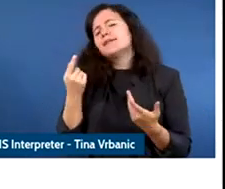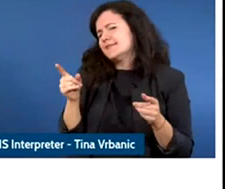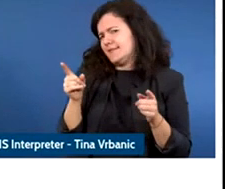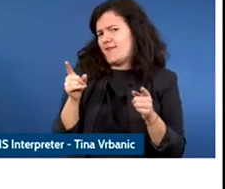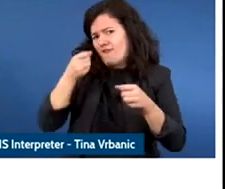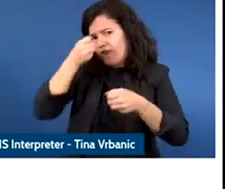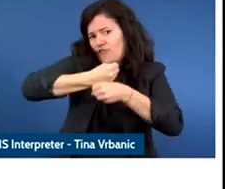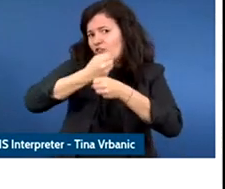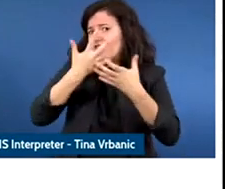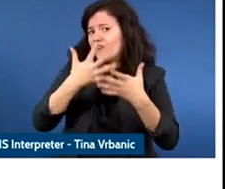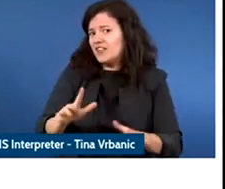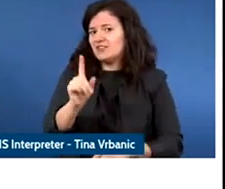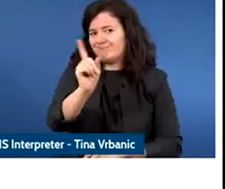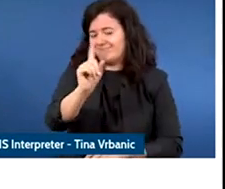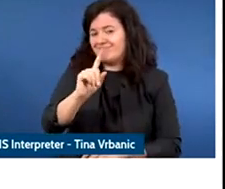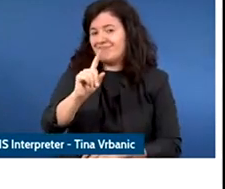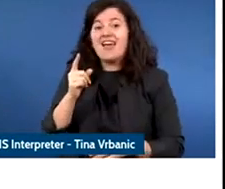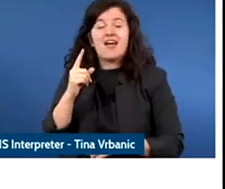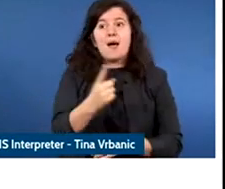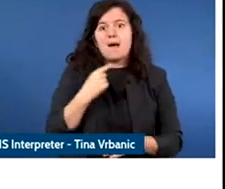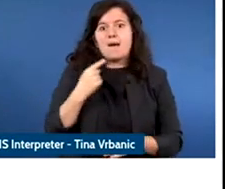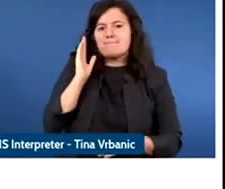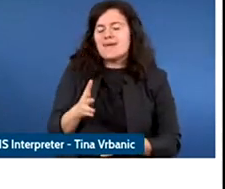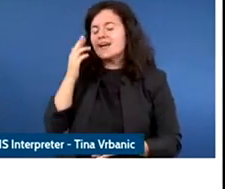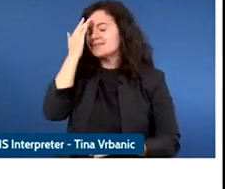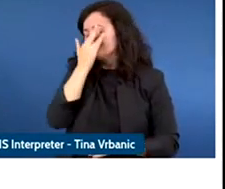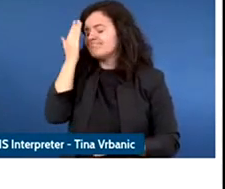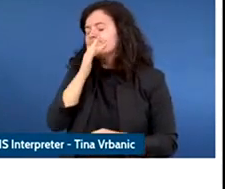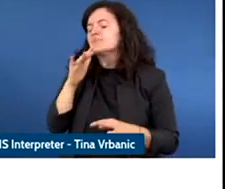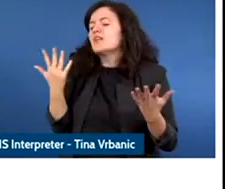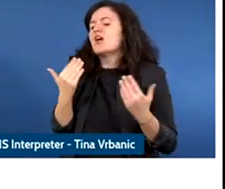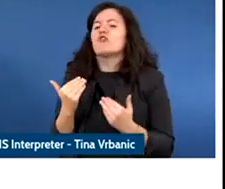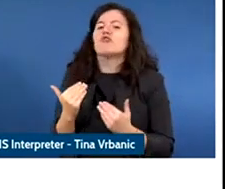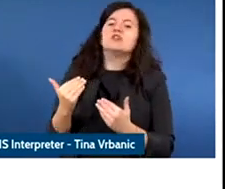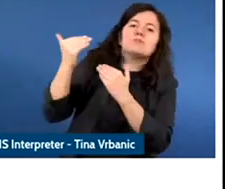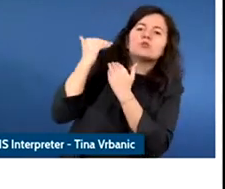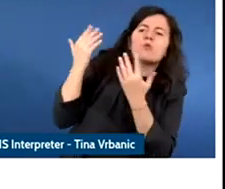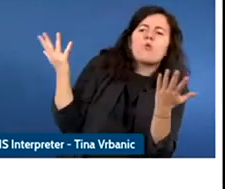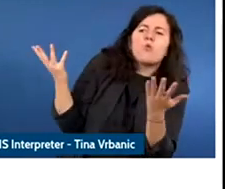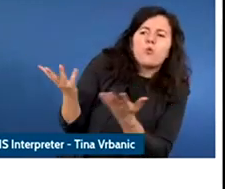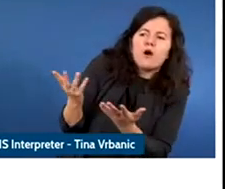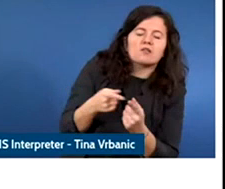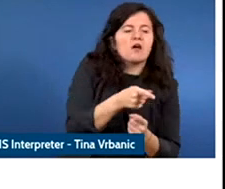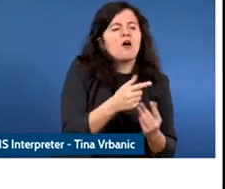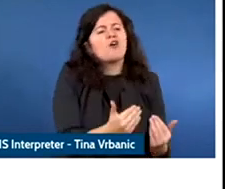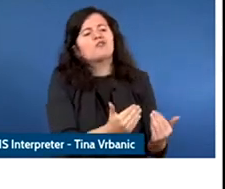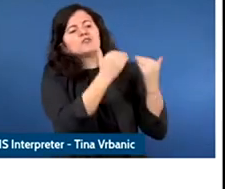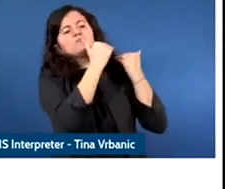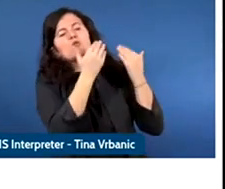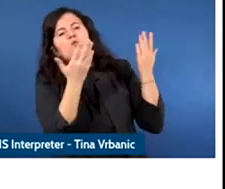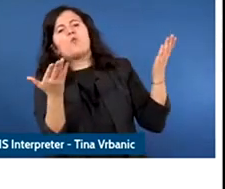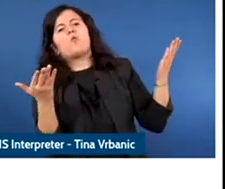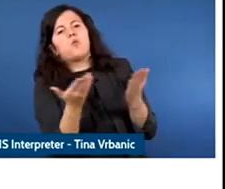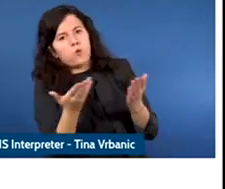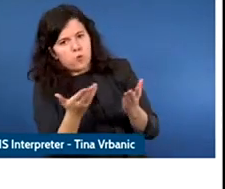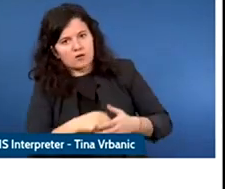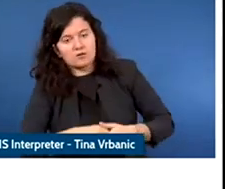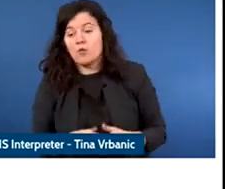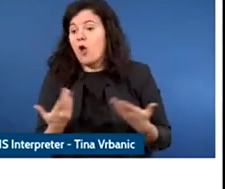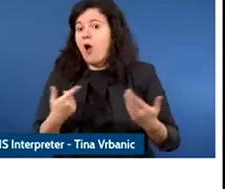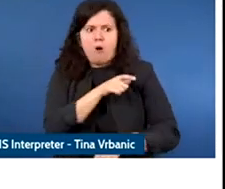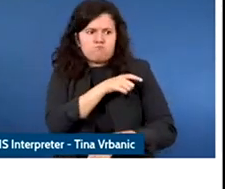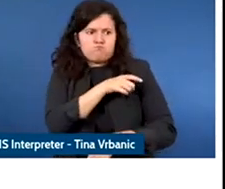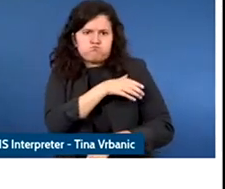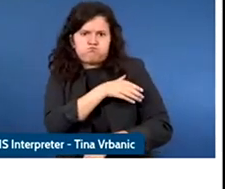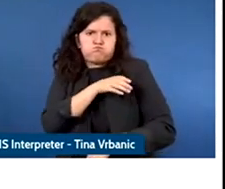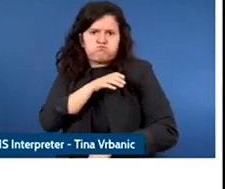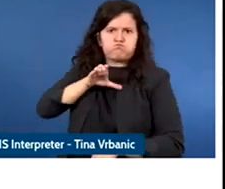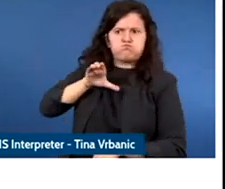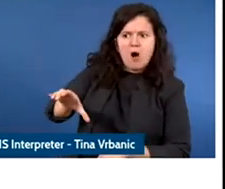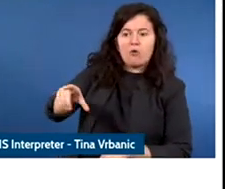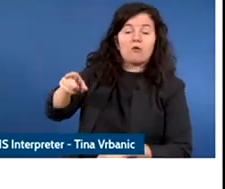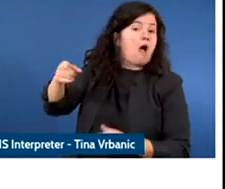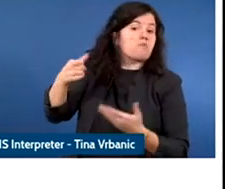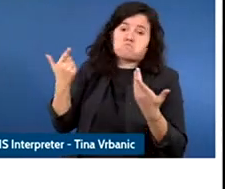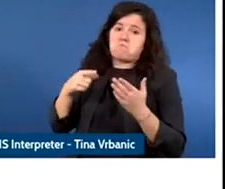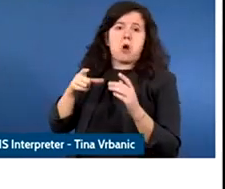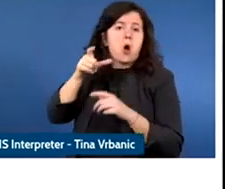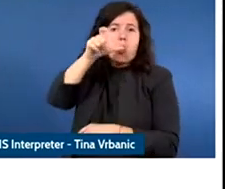And especially in moments where we have or in situation where we have power of